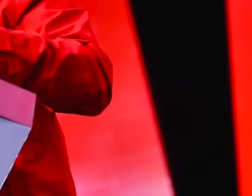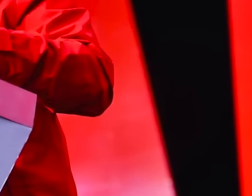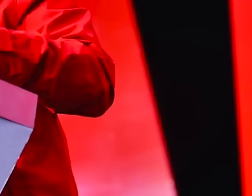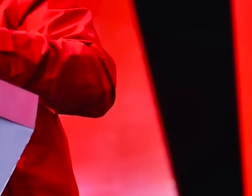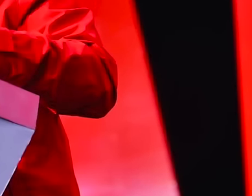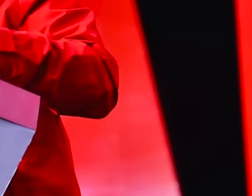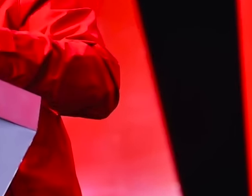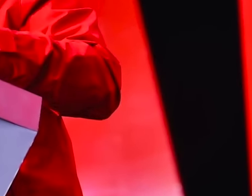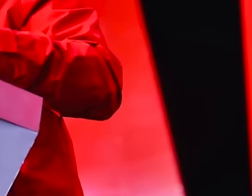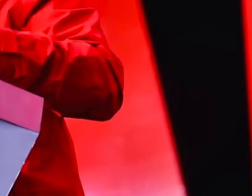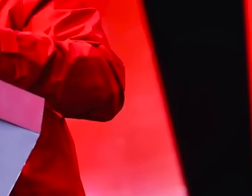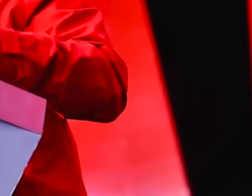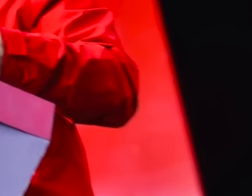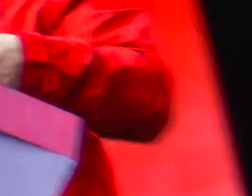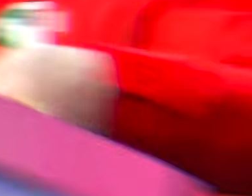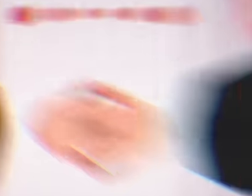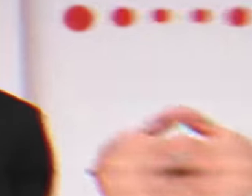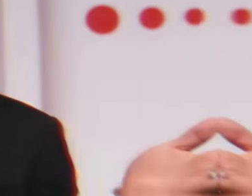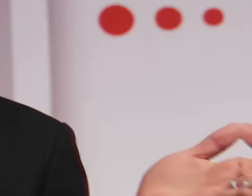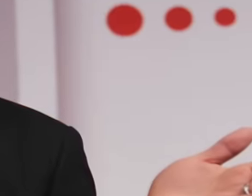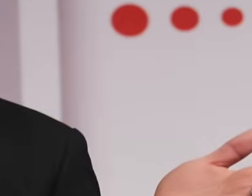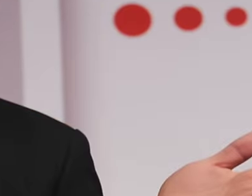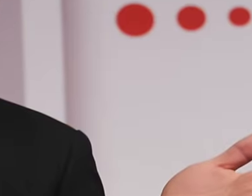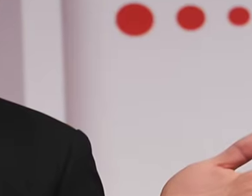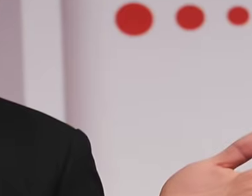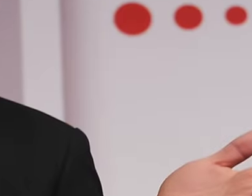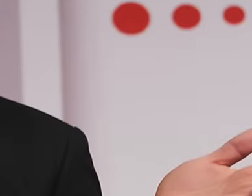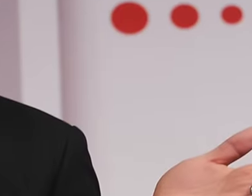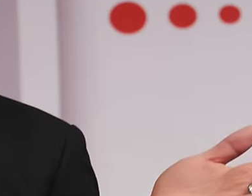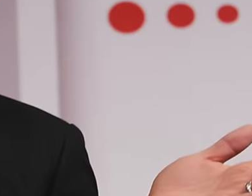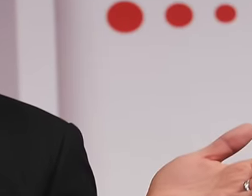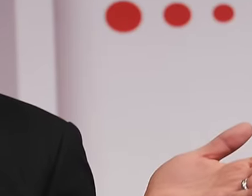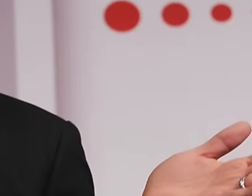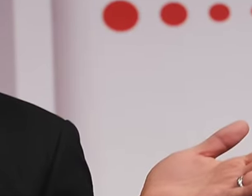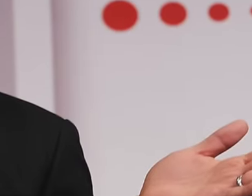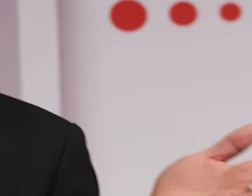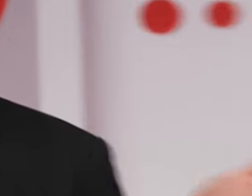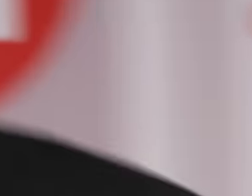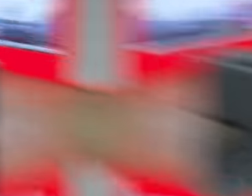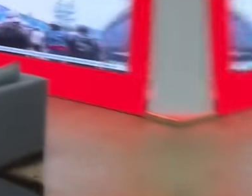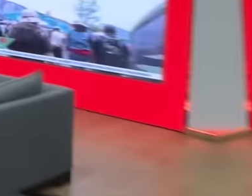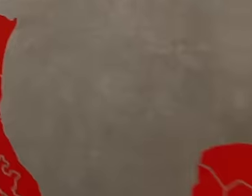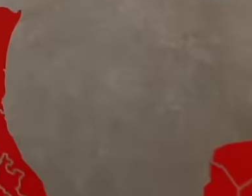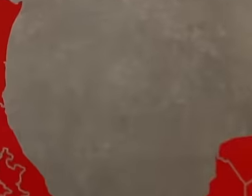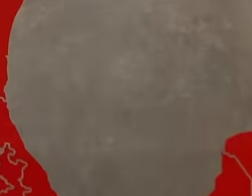will put an end to that party. Great challenges are being faced by one of the parties